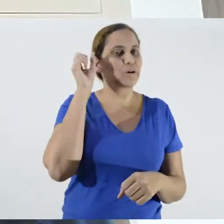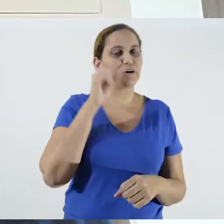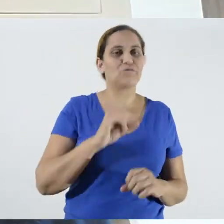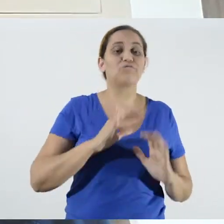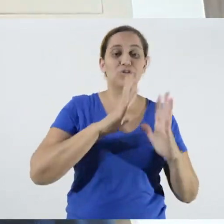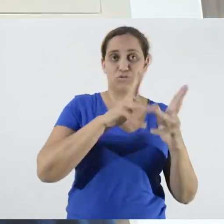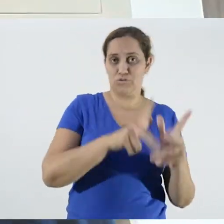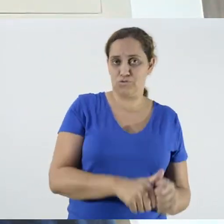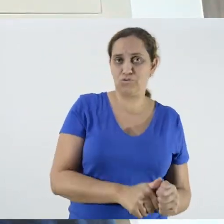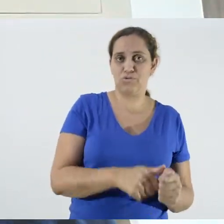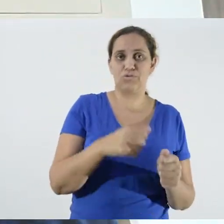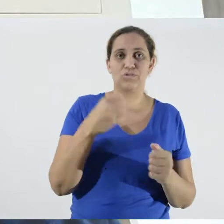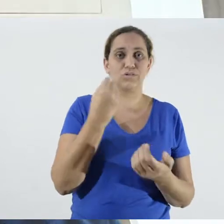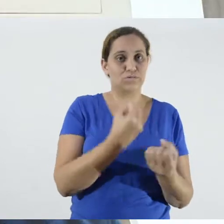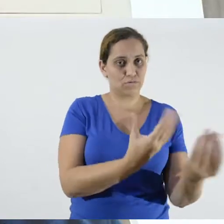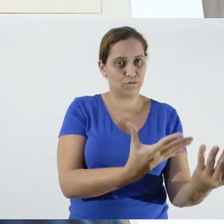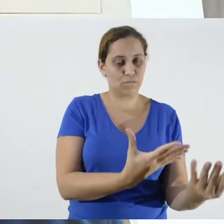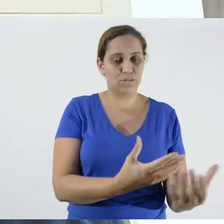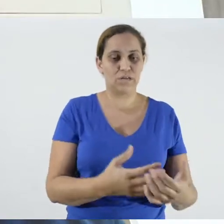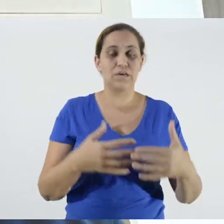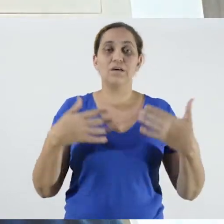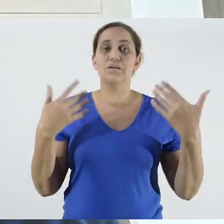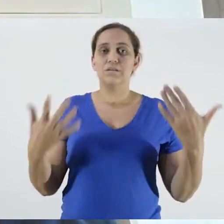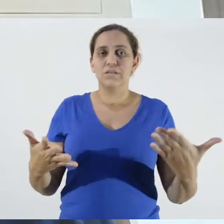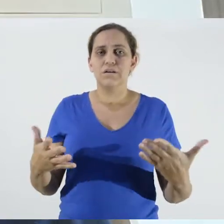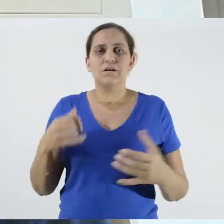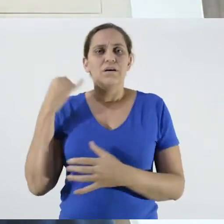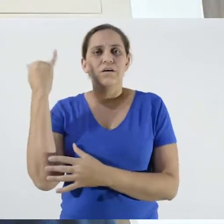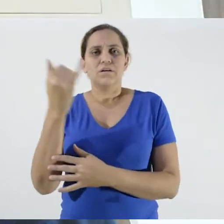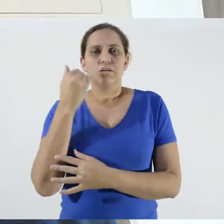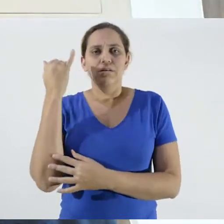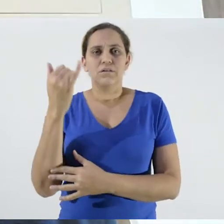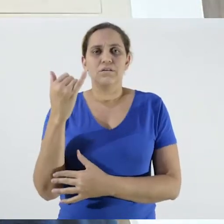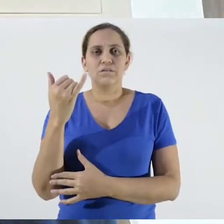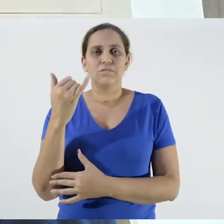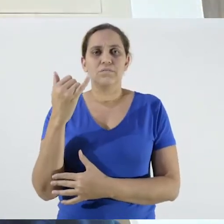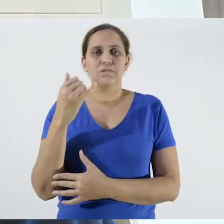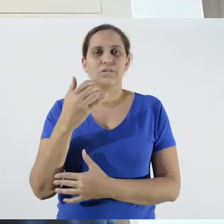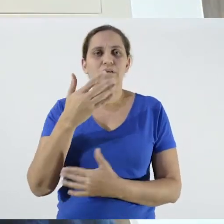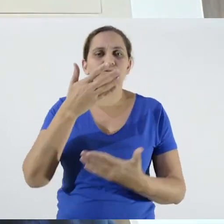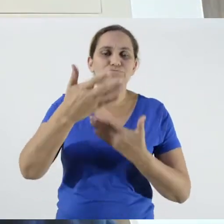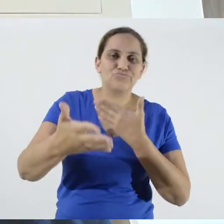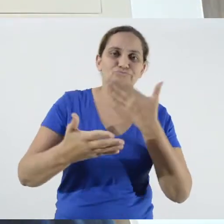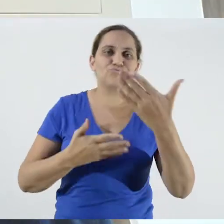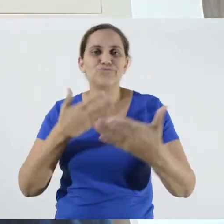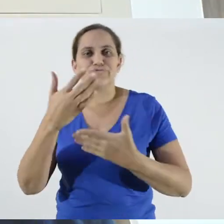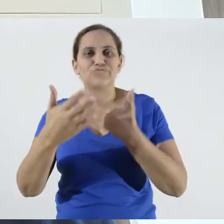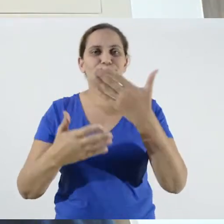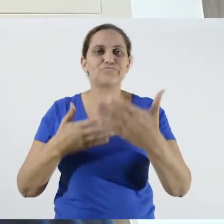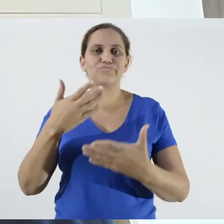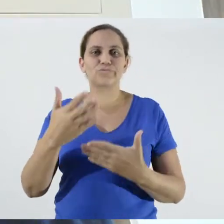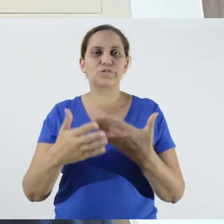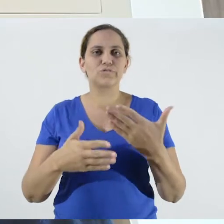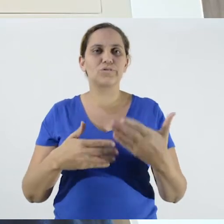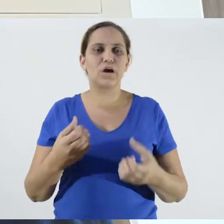It is necessary, therefore, to dialogue a lot with the producer, with the person with whom